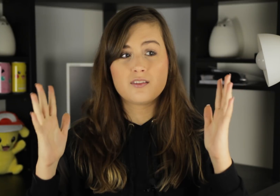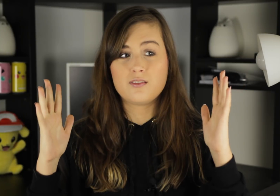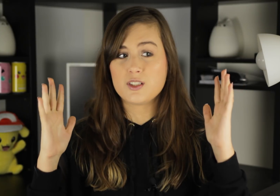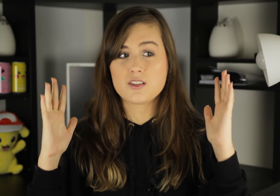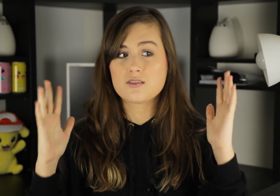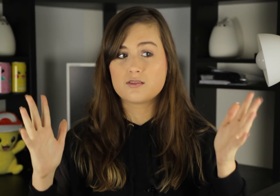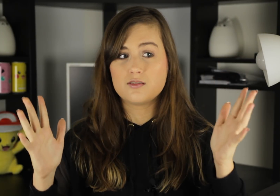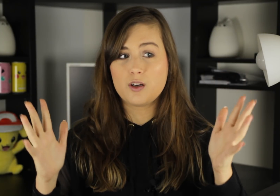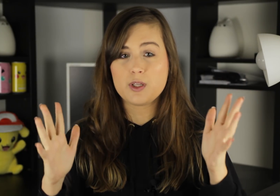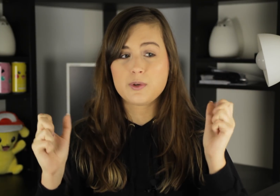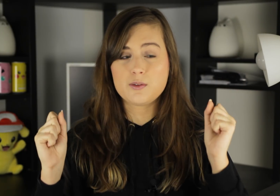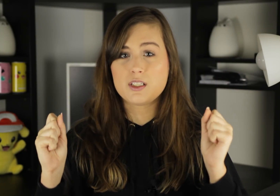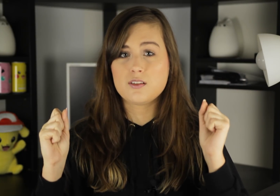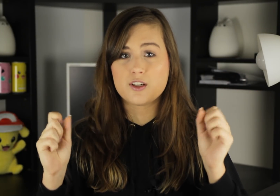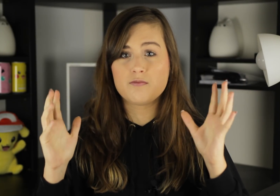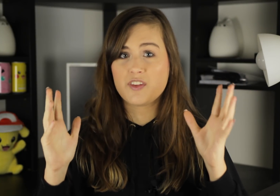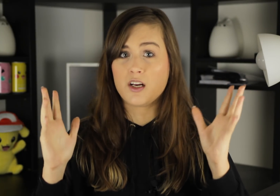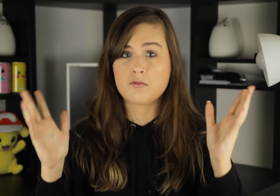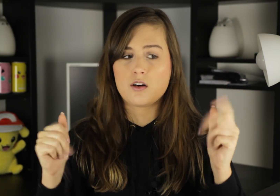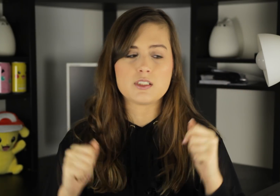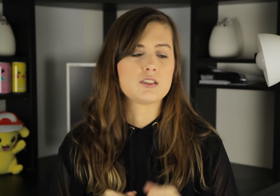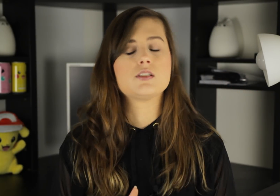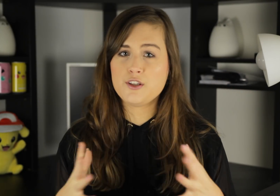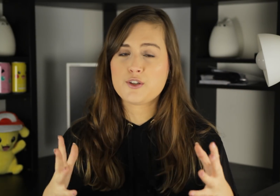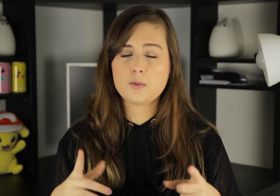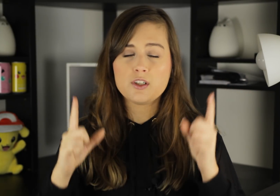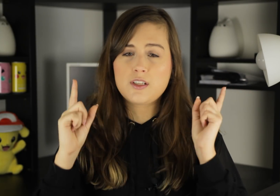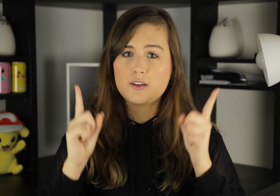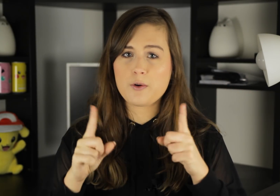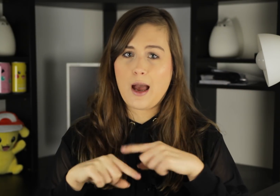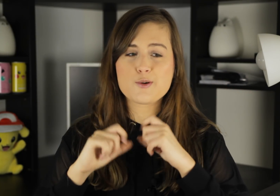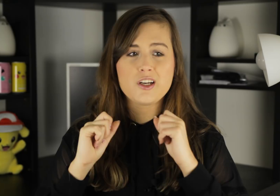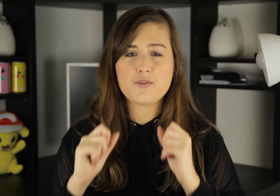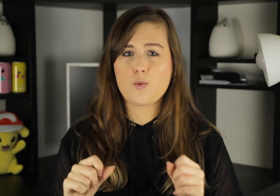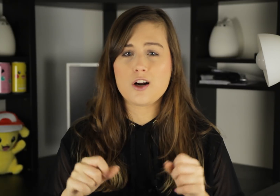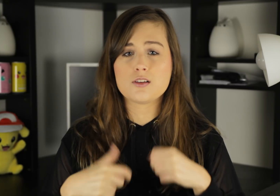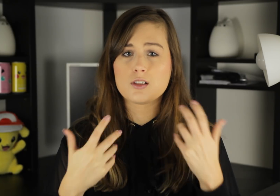which is a really, really, really good thing, obviously. And YouTubers that don't caption, if you're watching this,